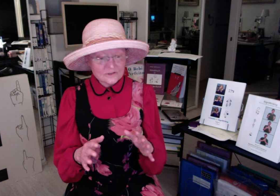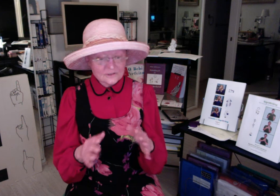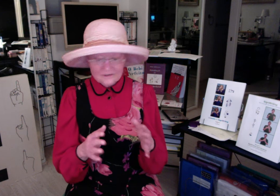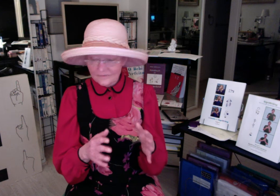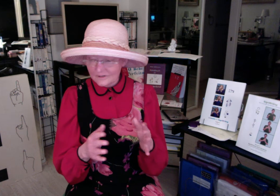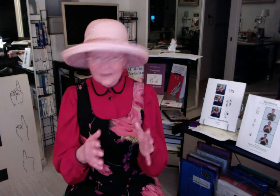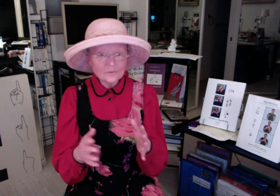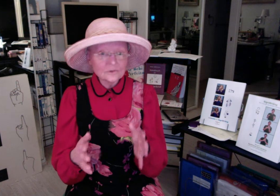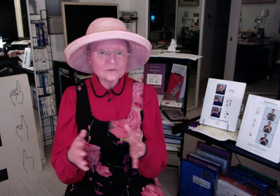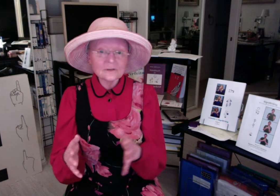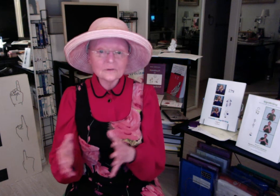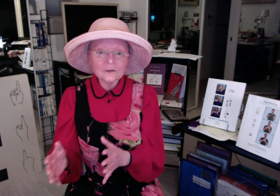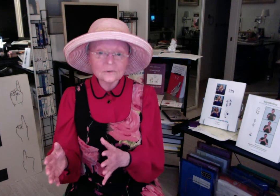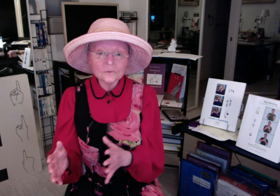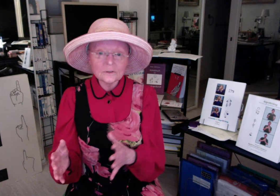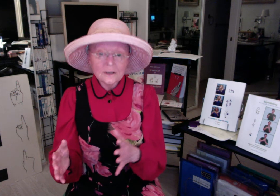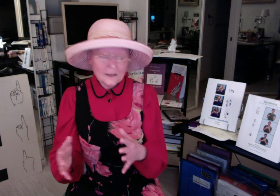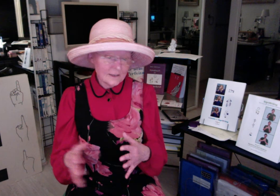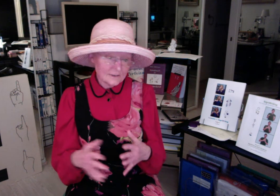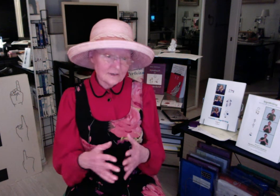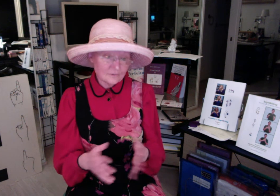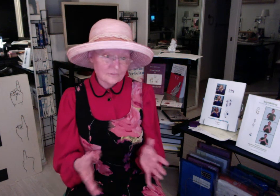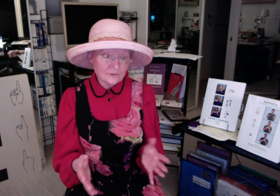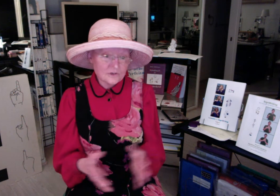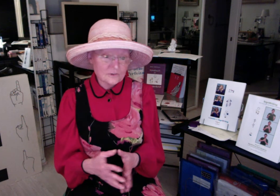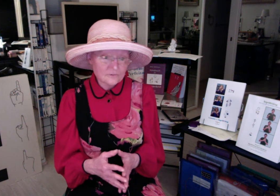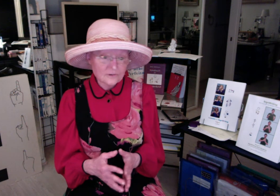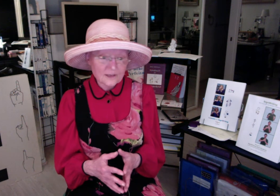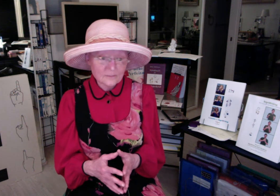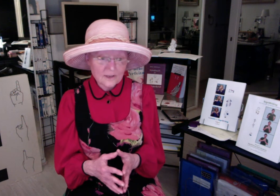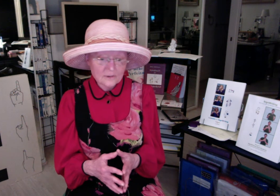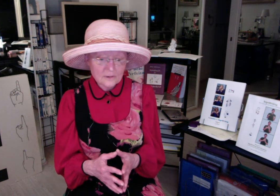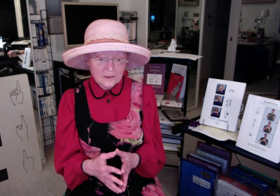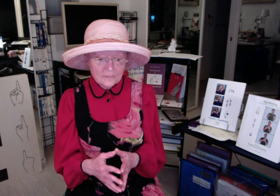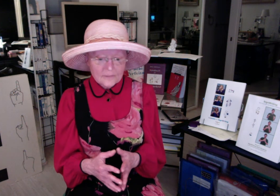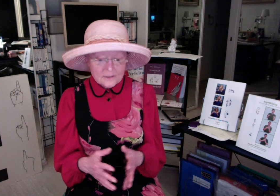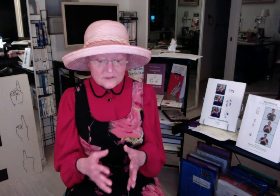a different language in every country and in every region for that matter.